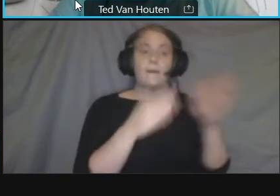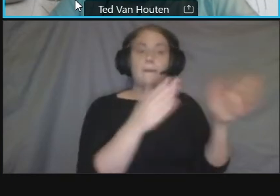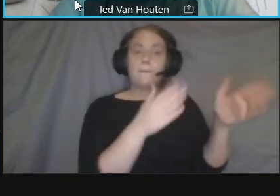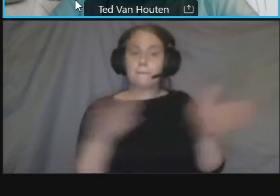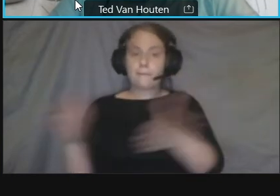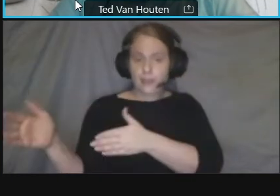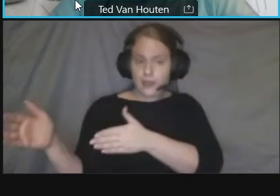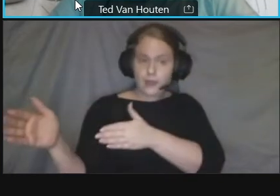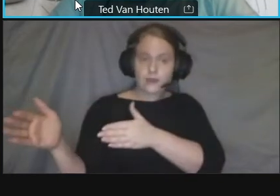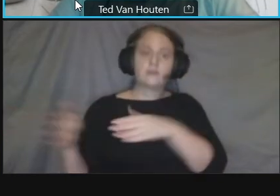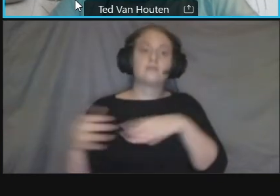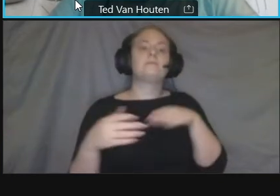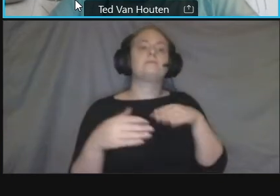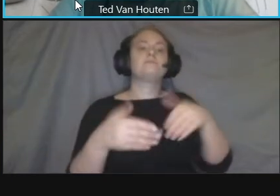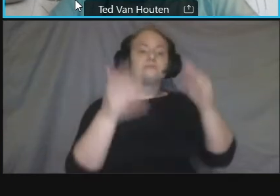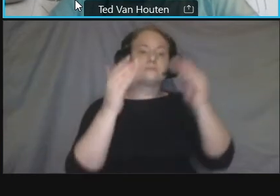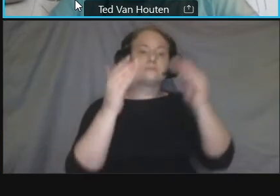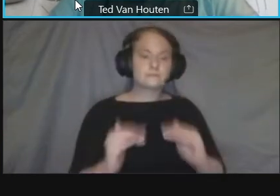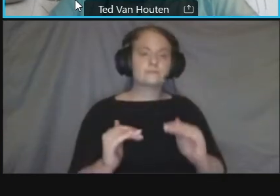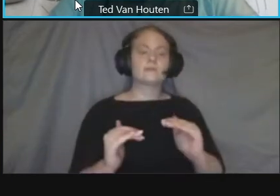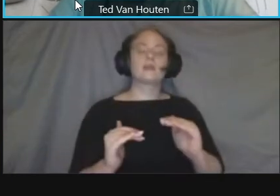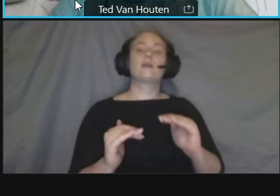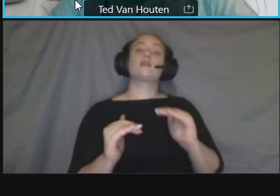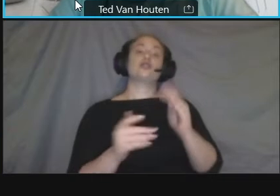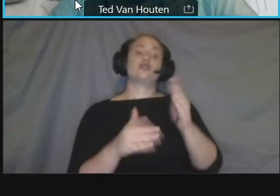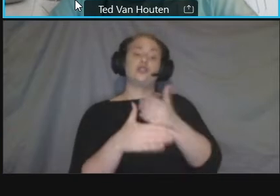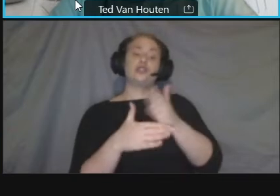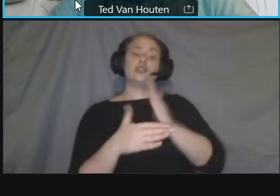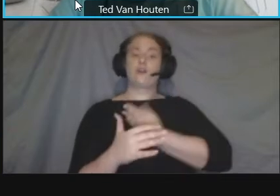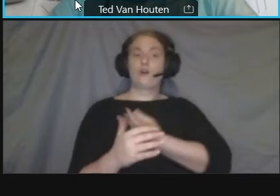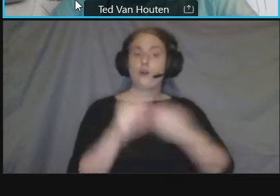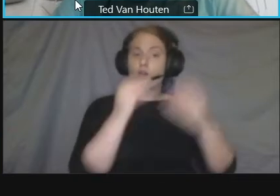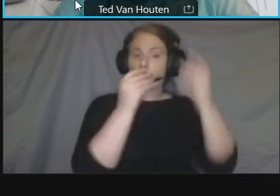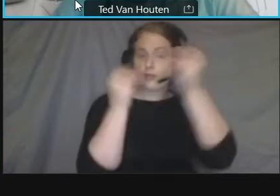and then public input q a and at the end there's a link to the title six